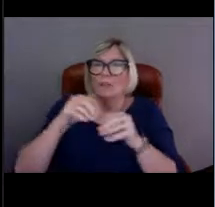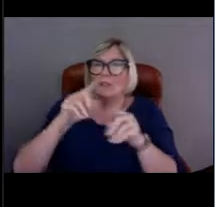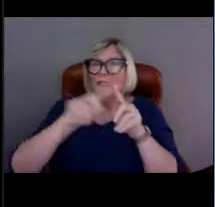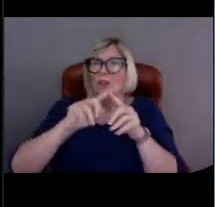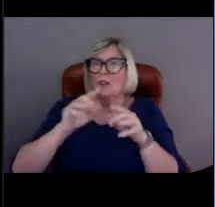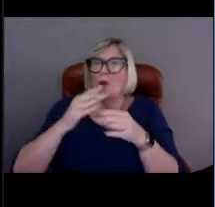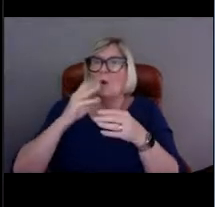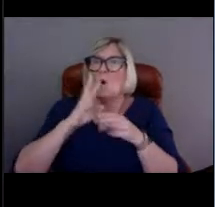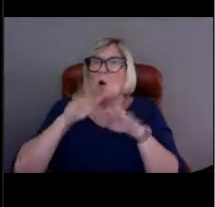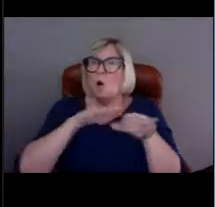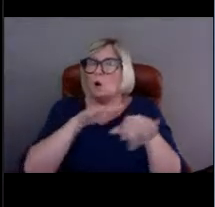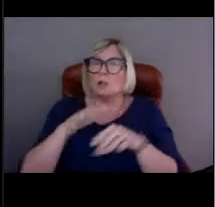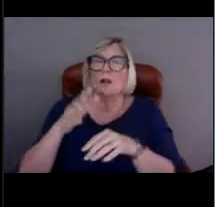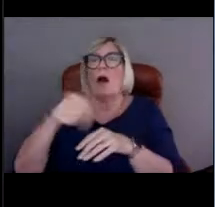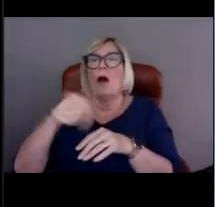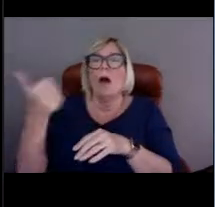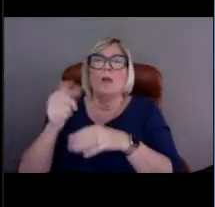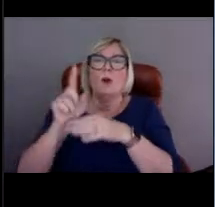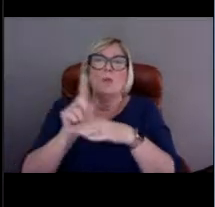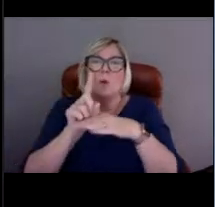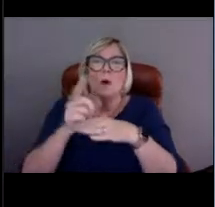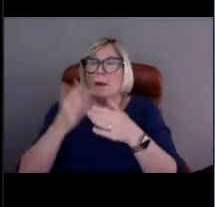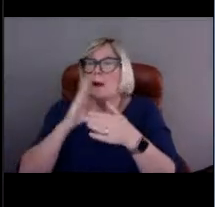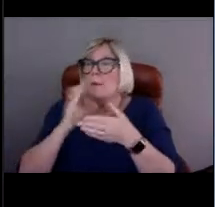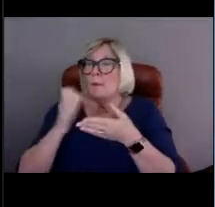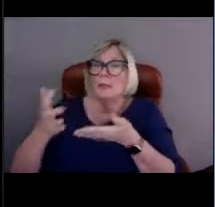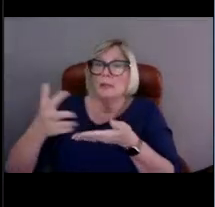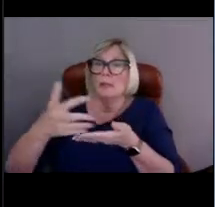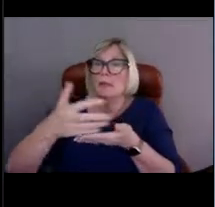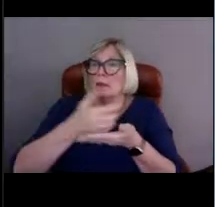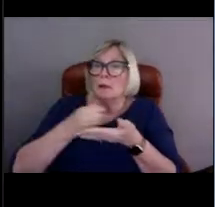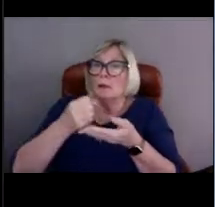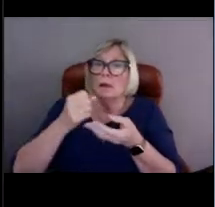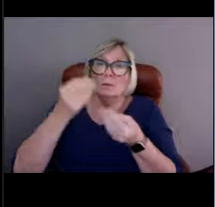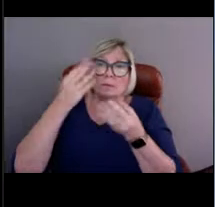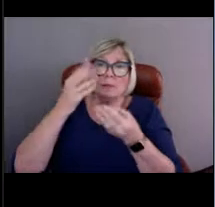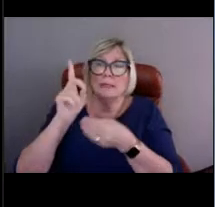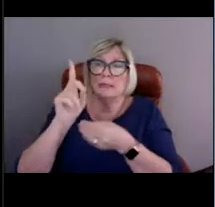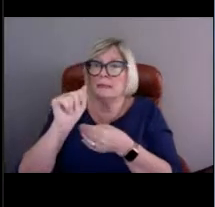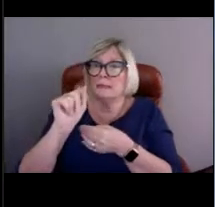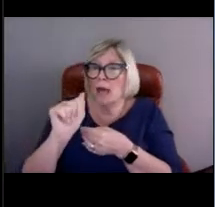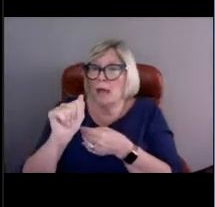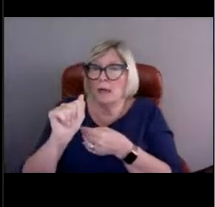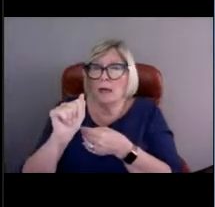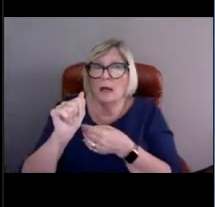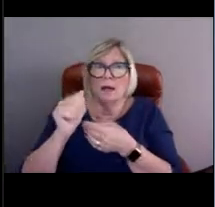or data collected for science- I'm sorry, for universities.